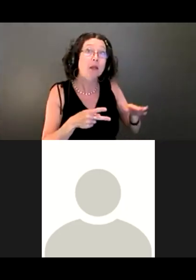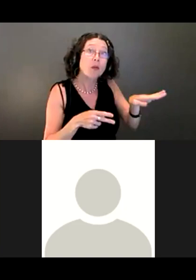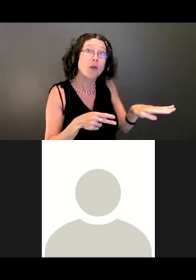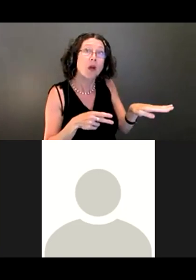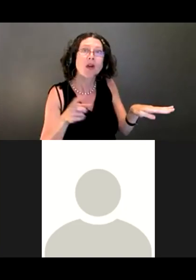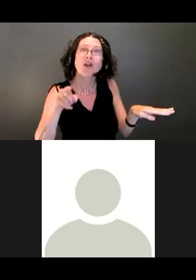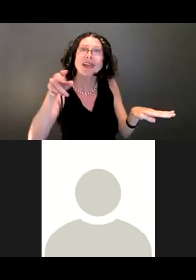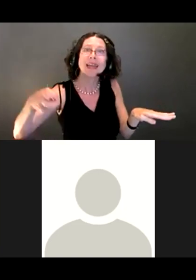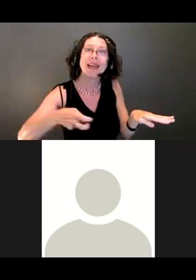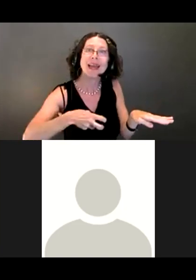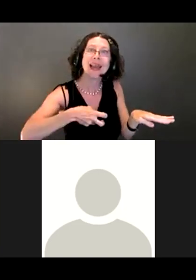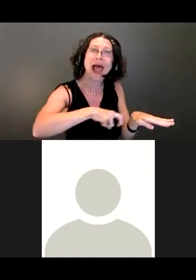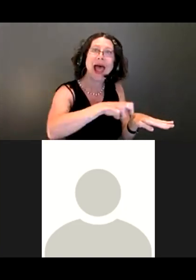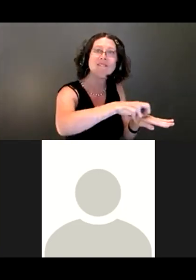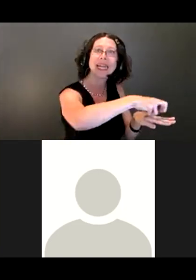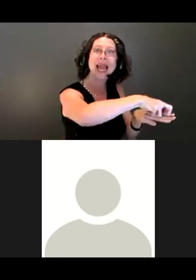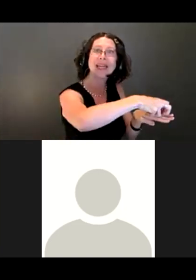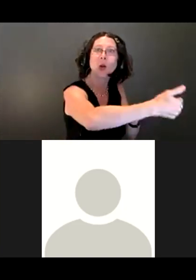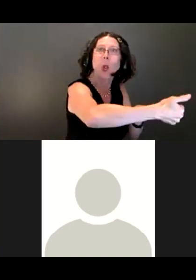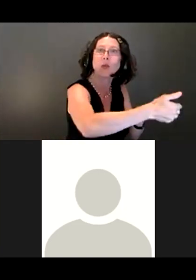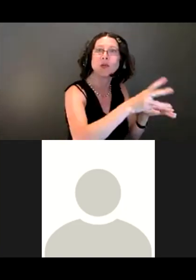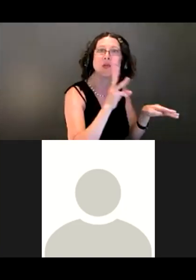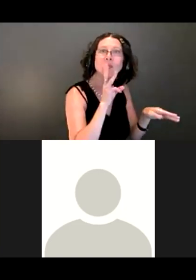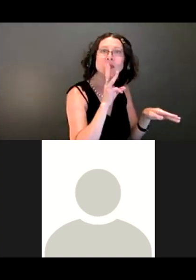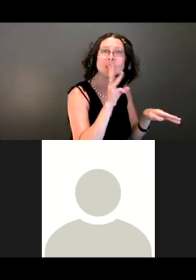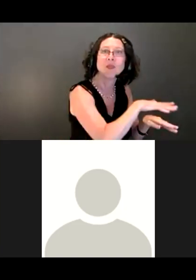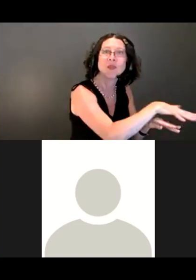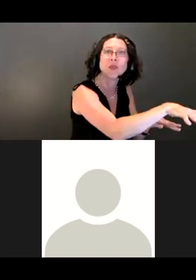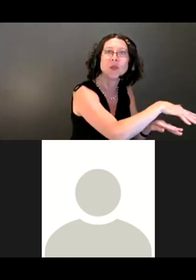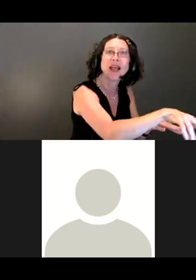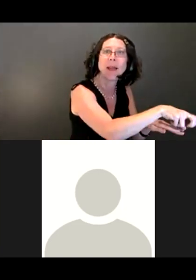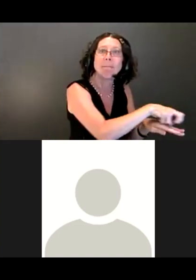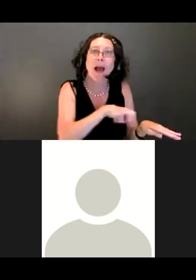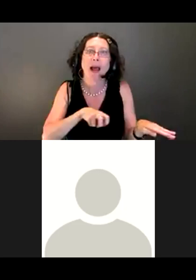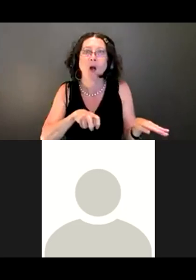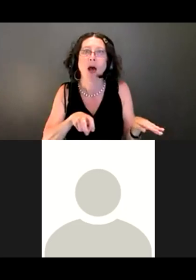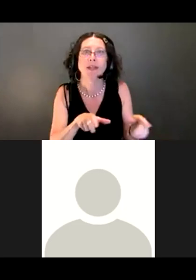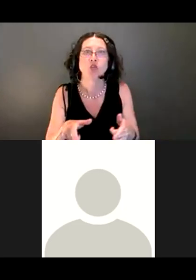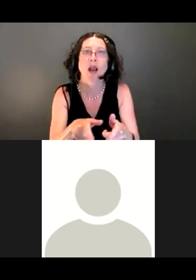out to the trail. So maybe feedback that I'm hearing here would be